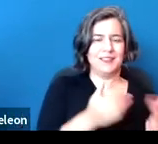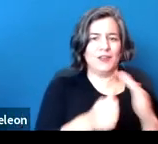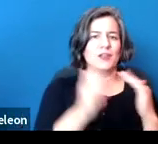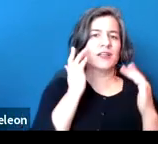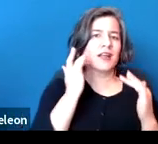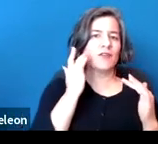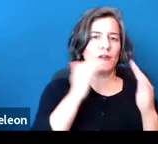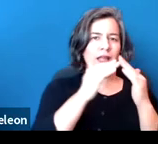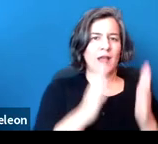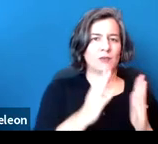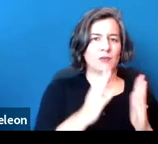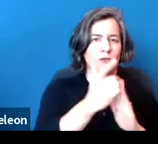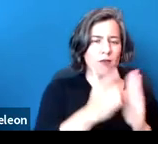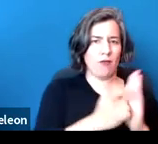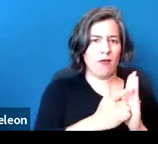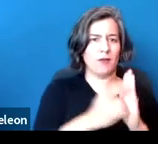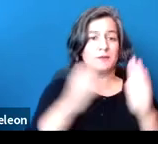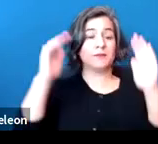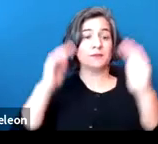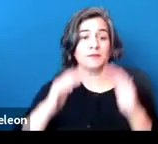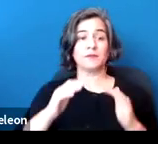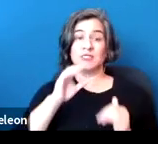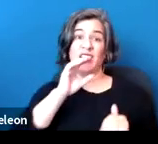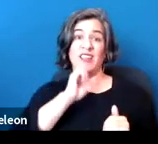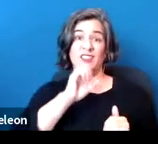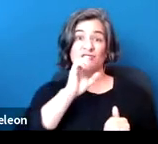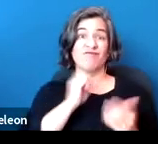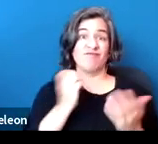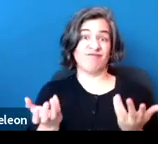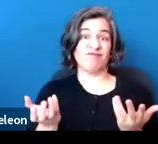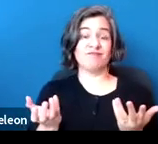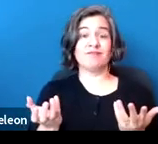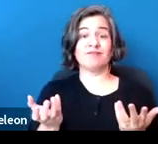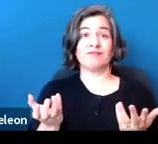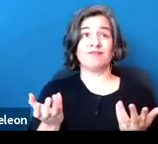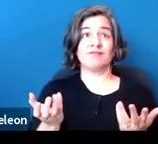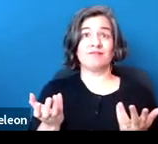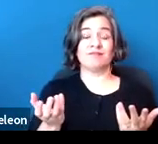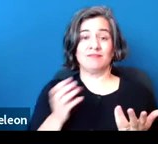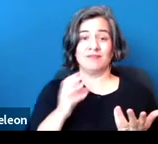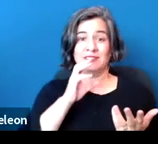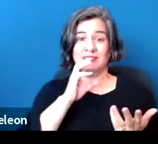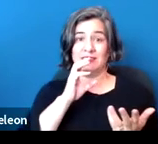Age certainly plays in, and age can create more likelihood of disabilities,